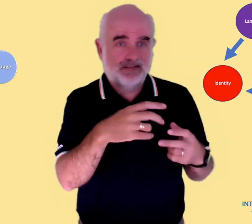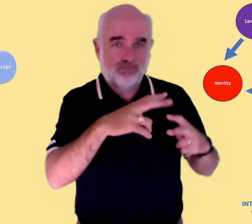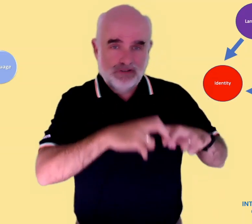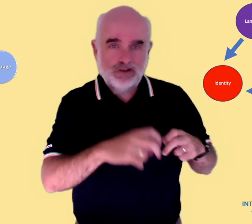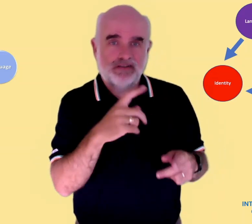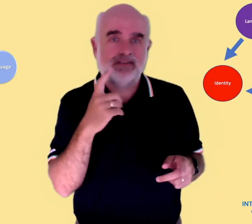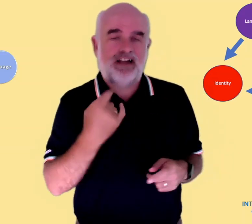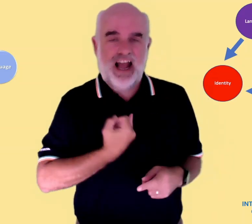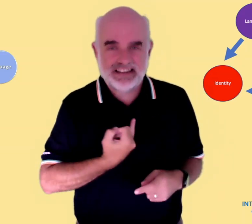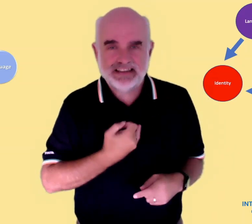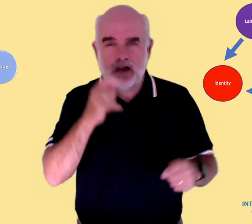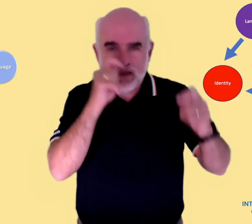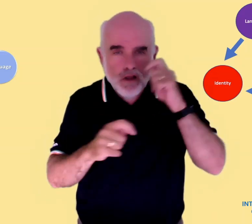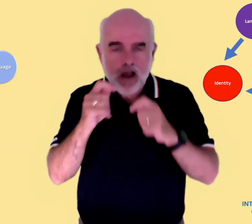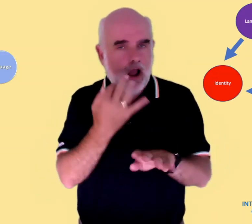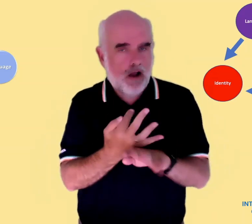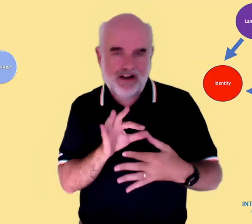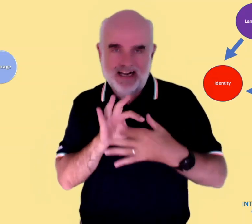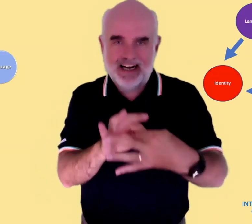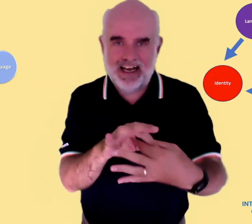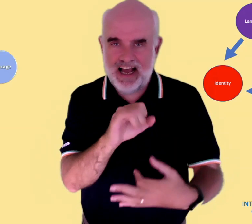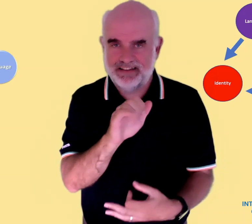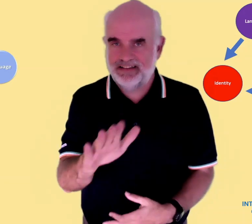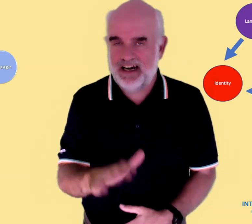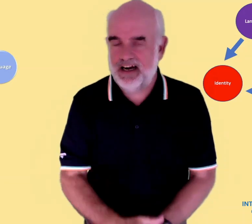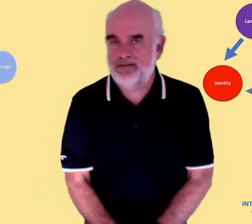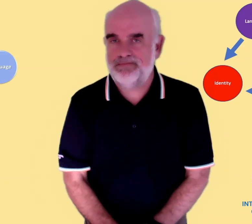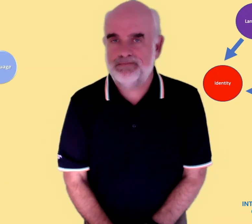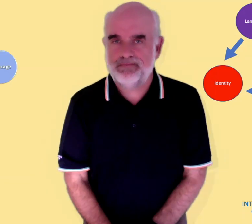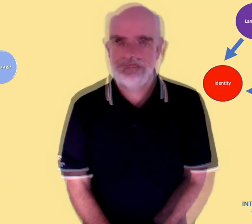the survey results. It also shows that identity, and ways of thinking, are also connected to ISL.